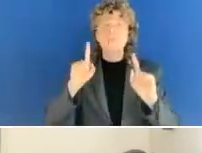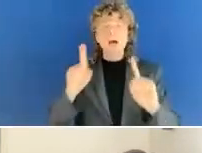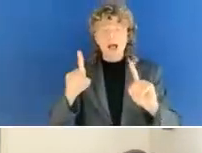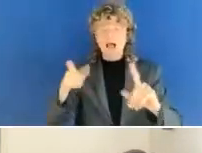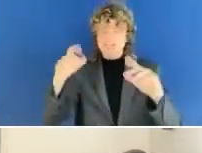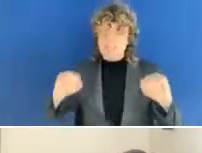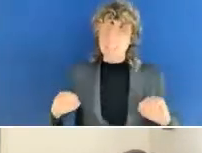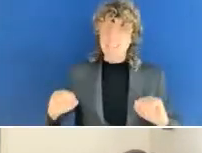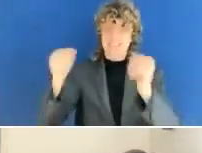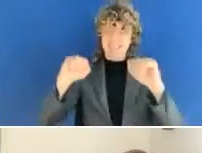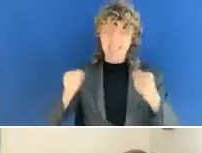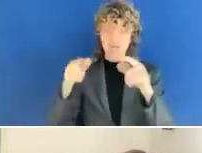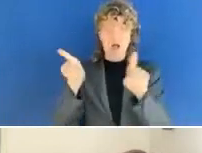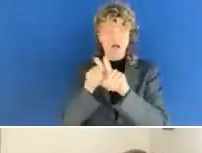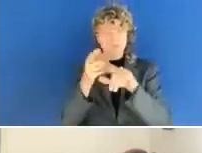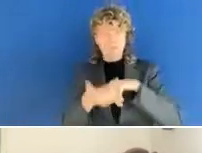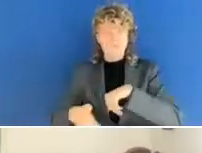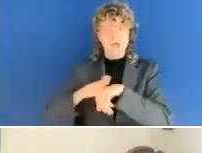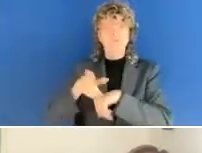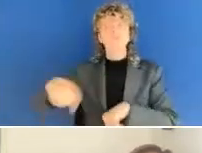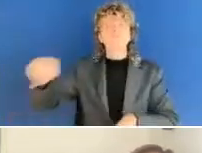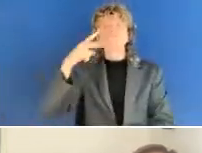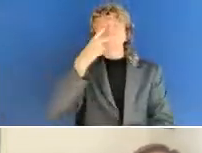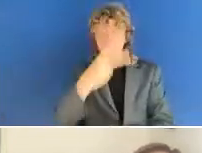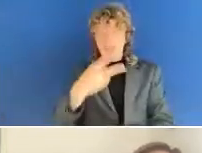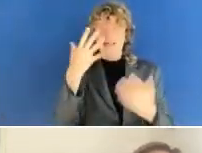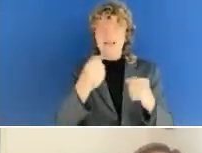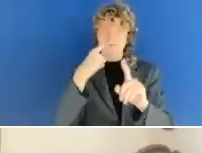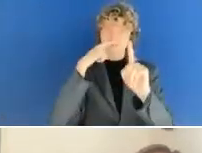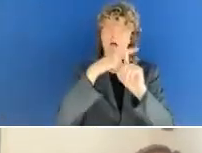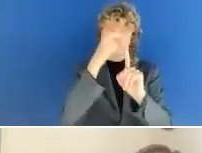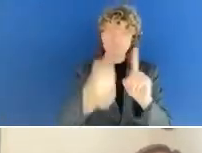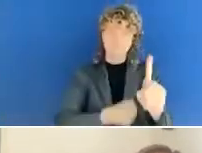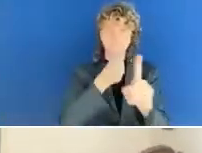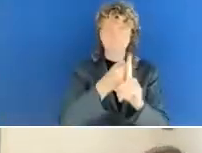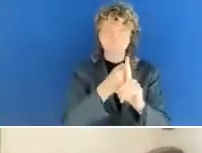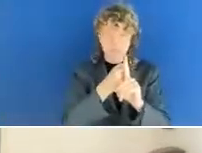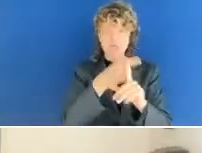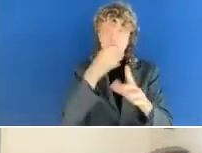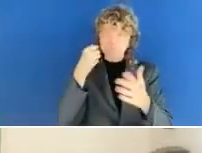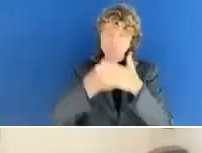impact not only on their work with organizations, but as citizens in Europe too, to their own